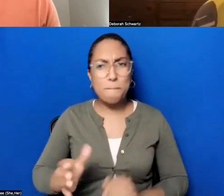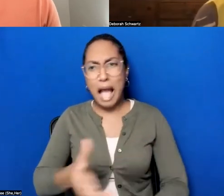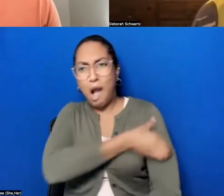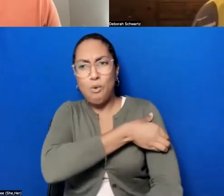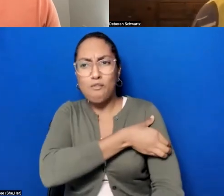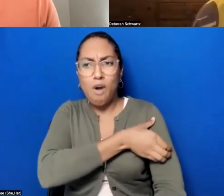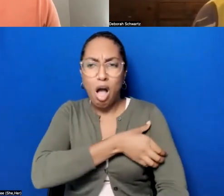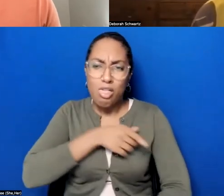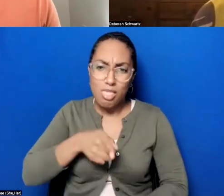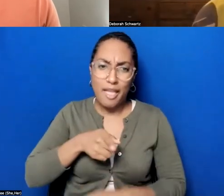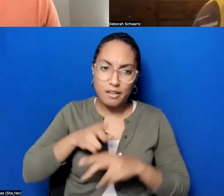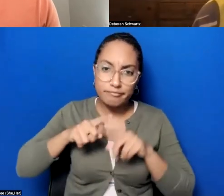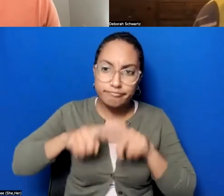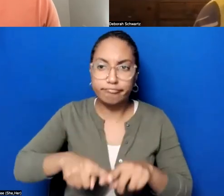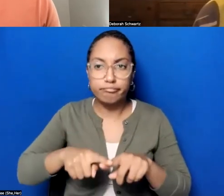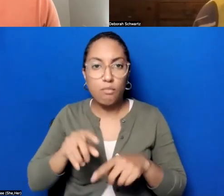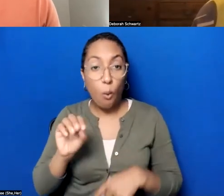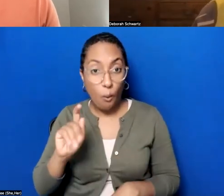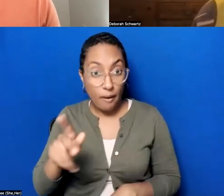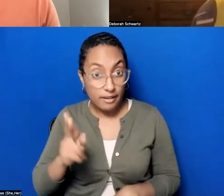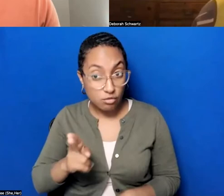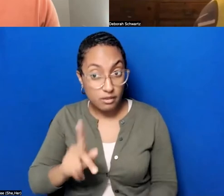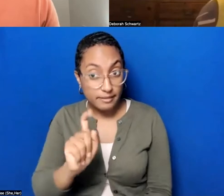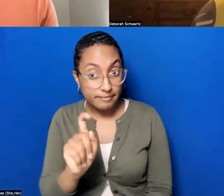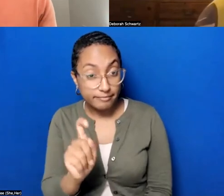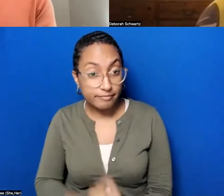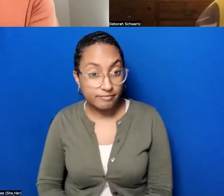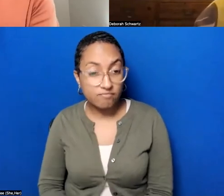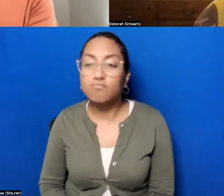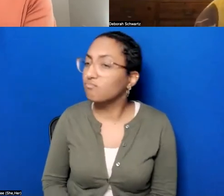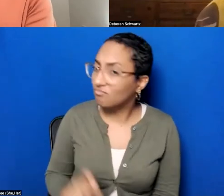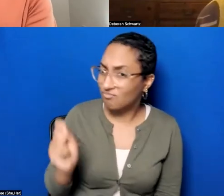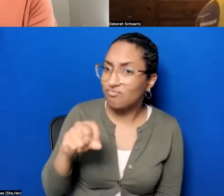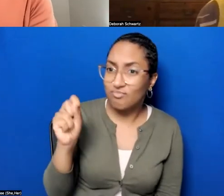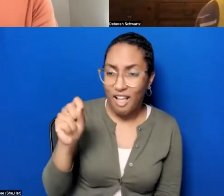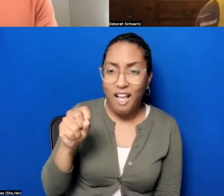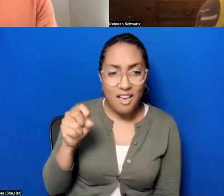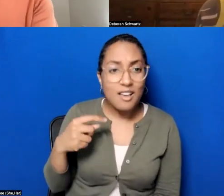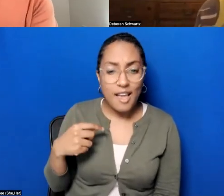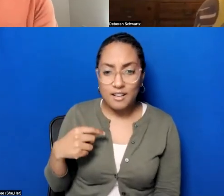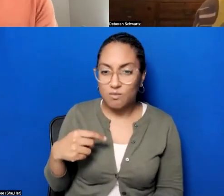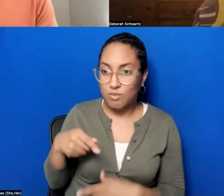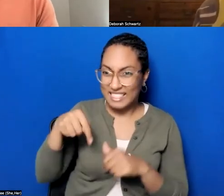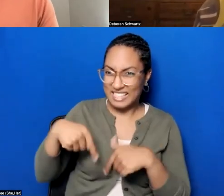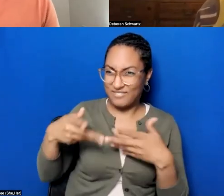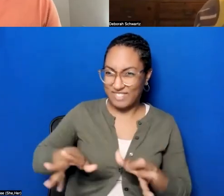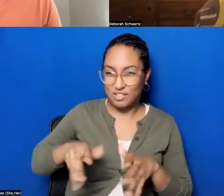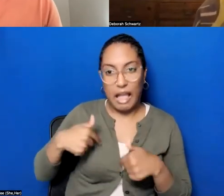Sure and I, I think maybe we can put the links in after, because I don't have the links ready but.